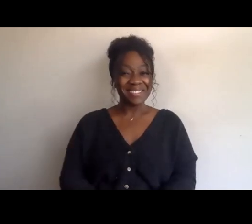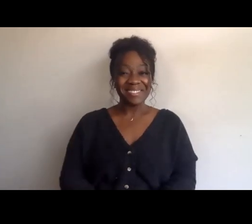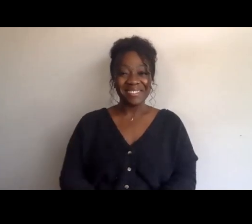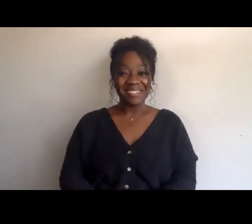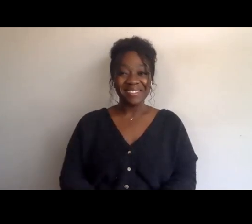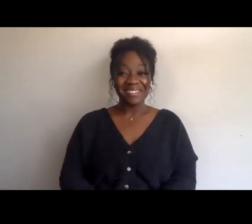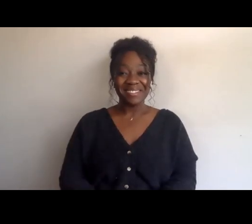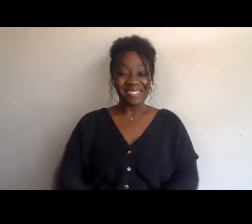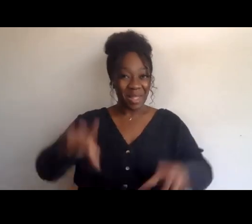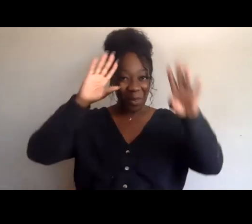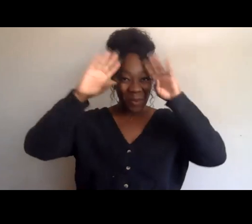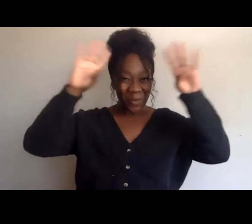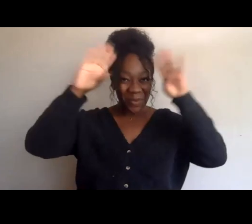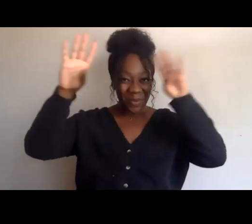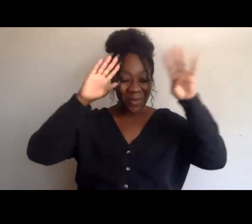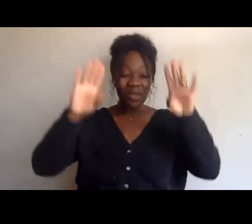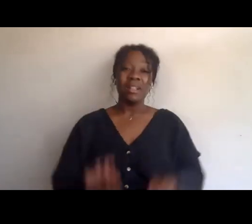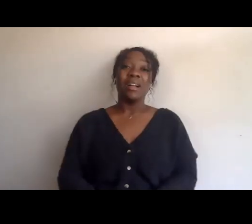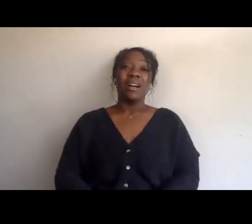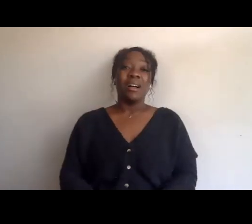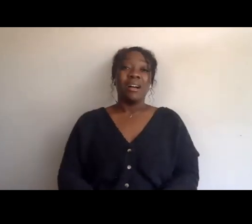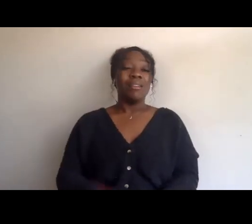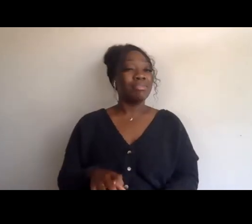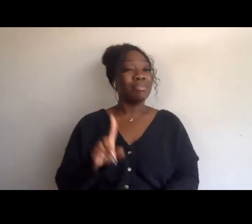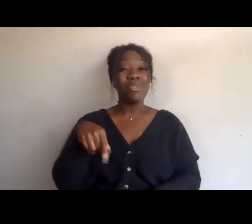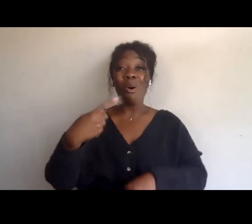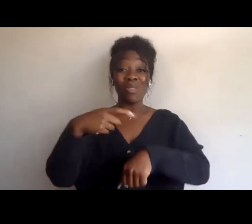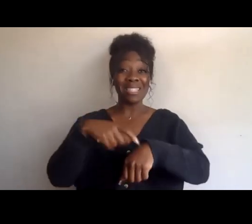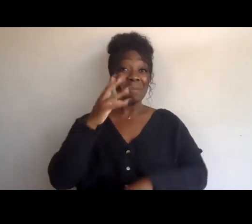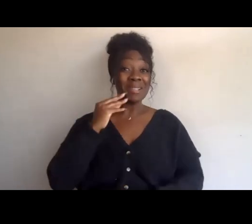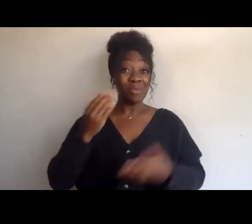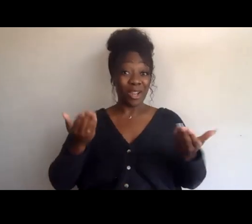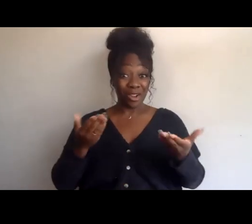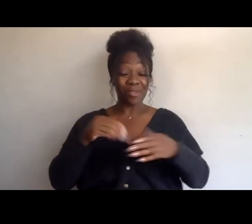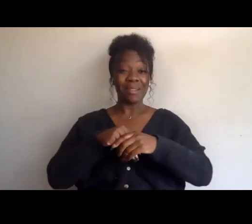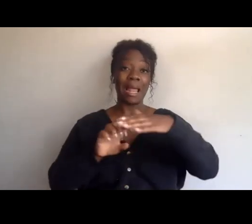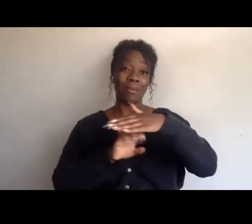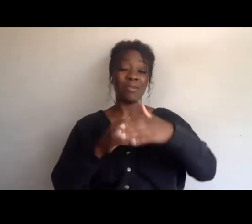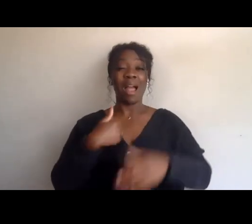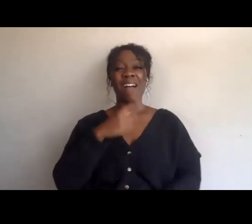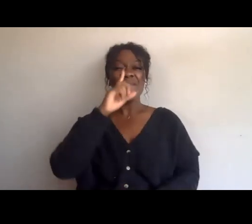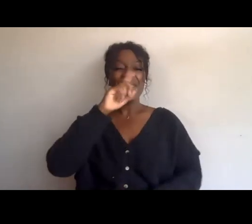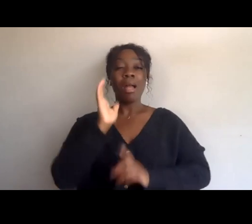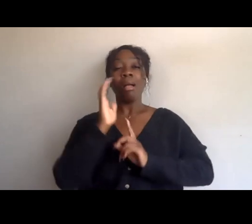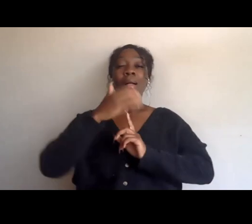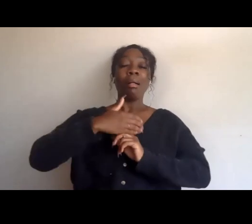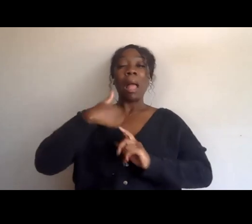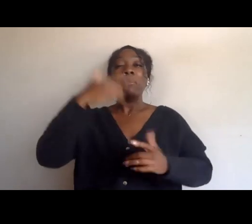Oh hi, the only times I've ever been in here before it was in like elementary school when I was pretending to be sick so that I could leave,